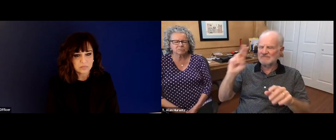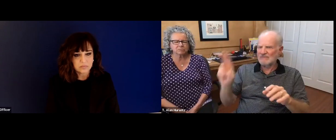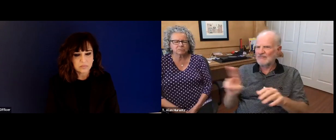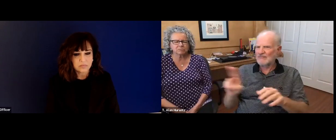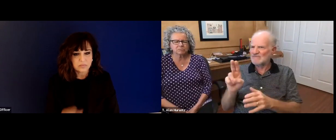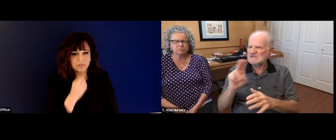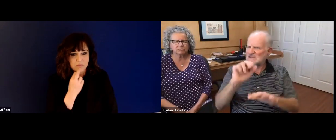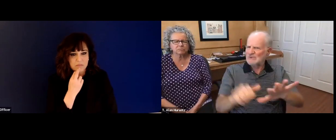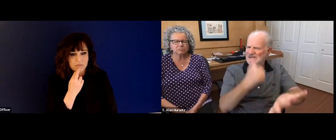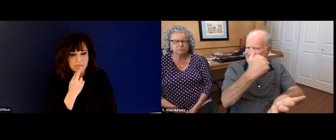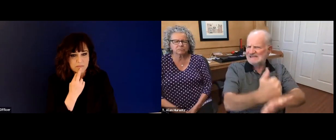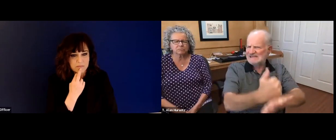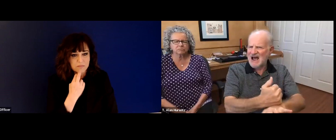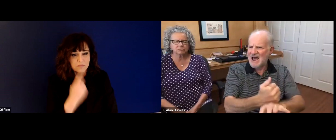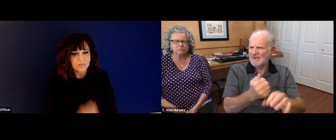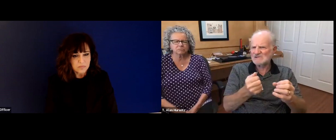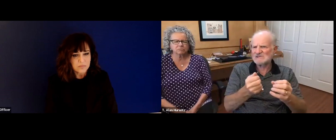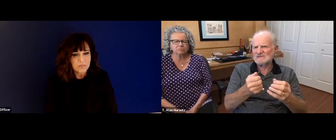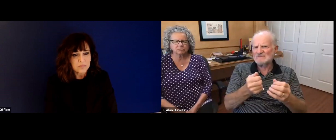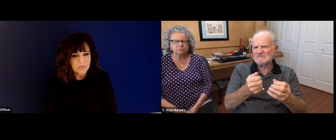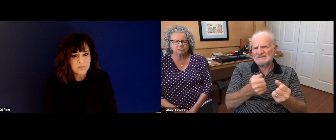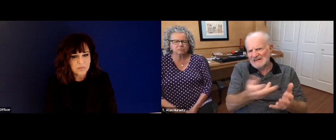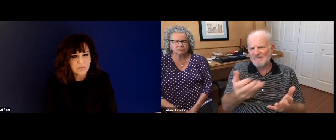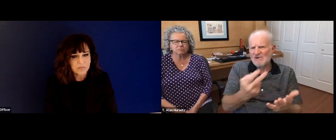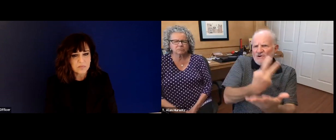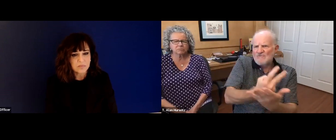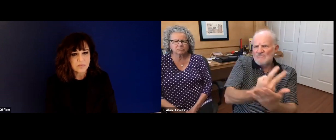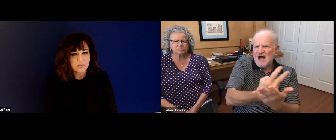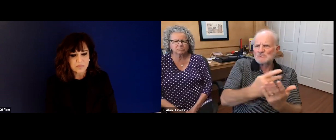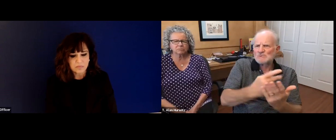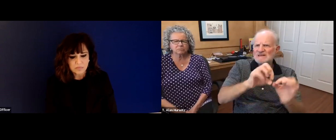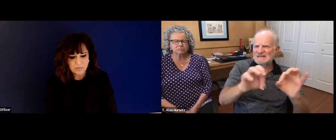accomplished both AT and T ID as well at Gallaudet, when I was